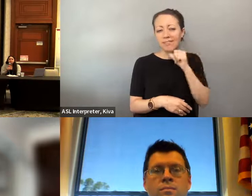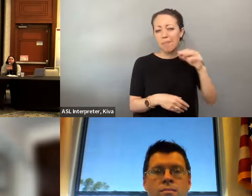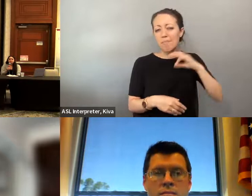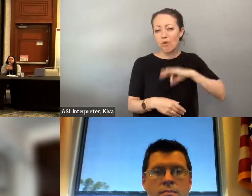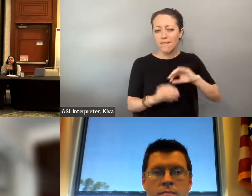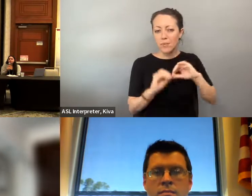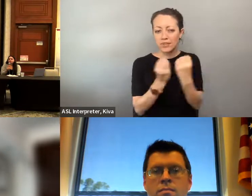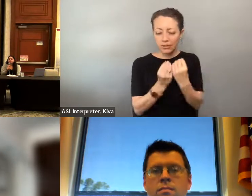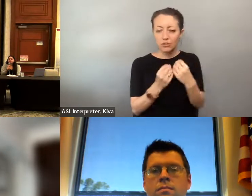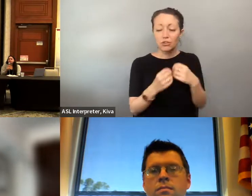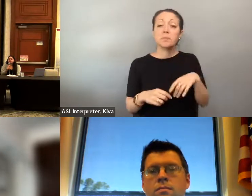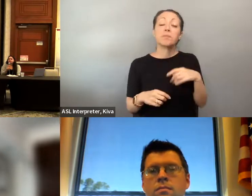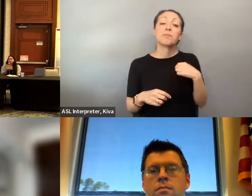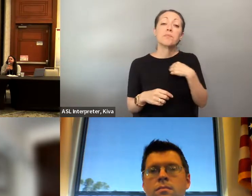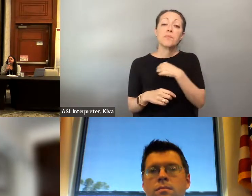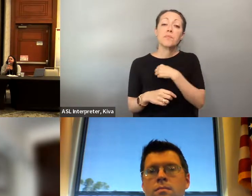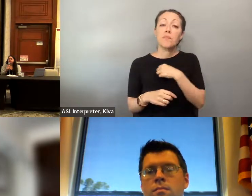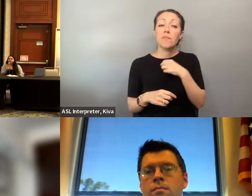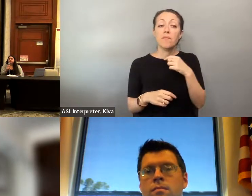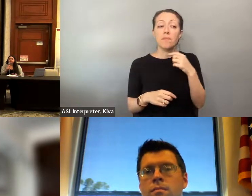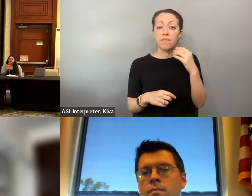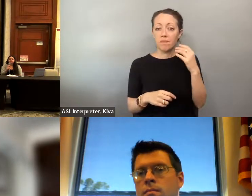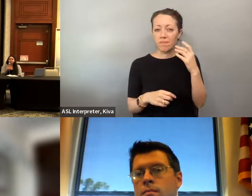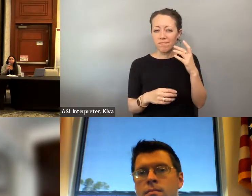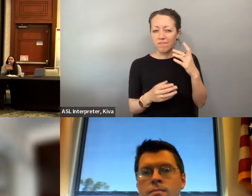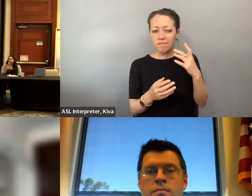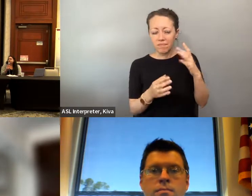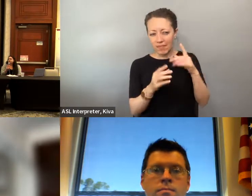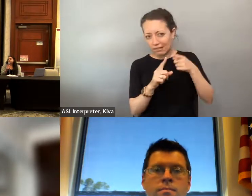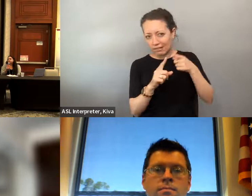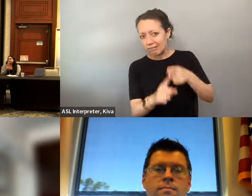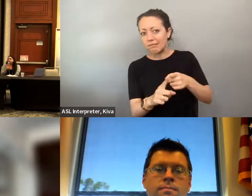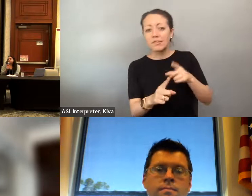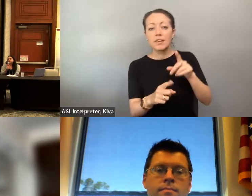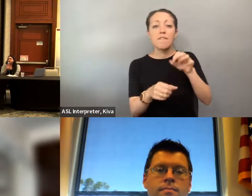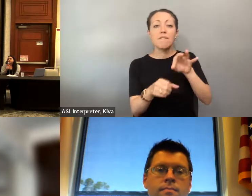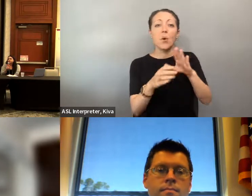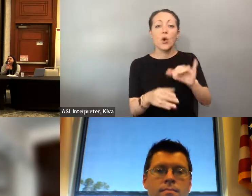I am with vote writer. Wear non-profit that focuses on voter ID and for anyone that might not be aware of voter ID